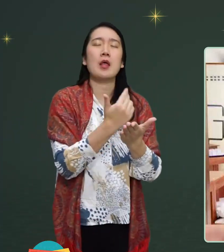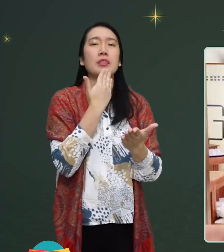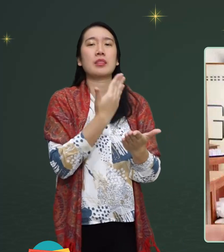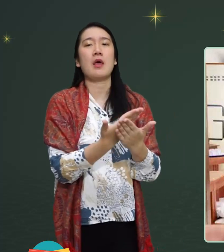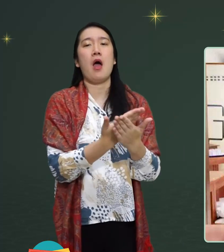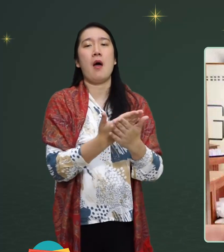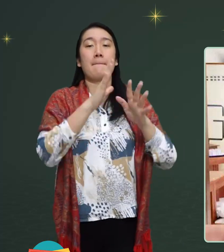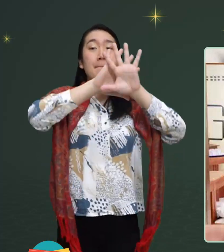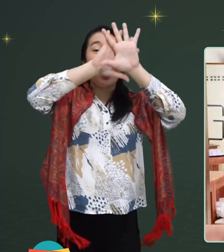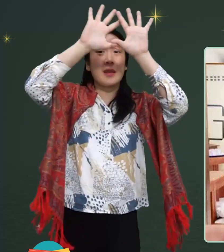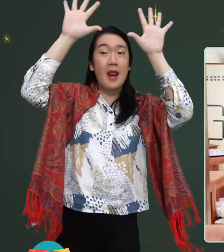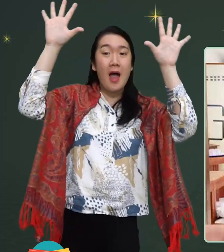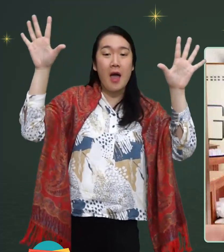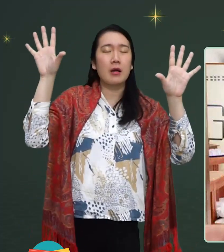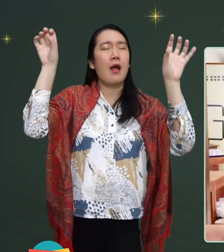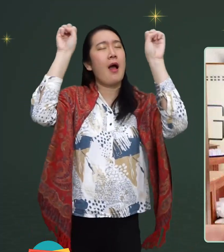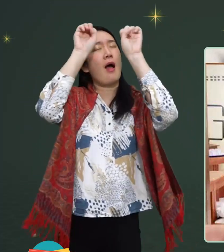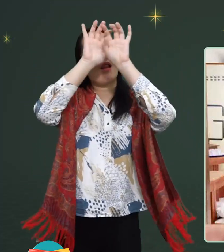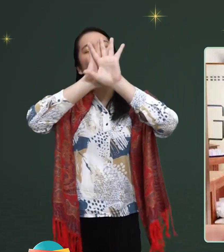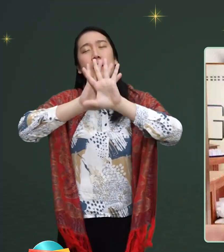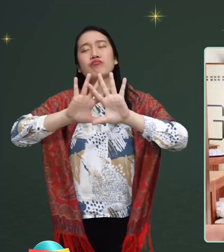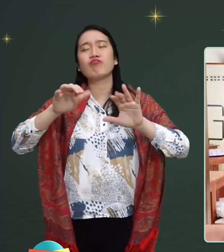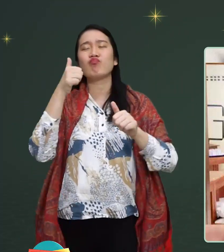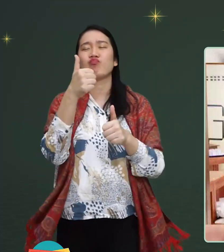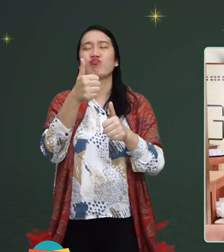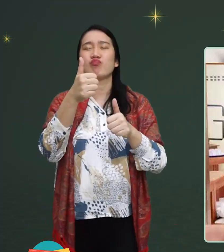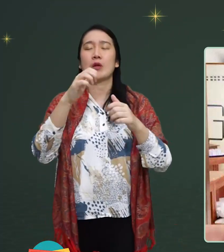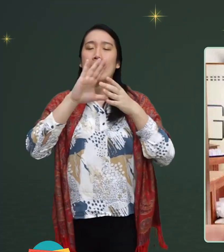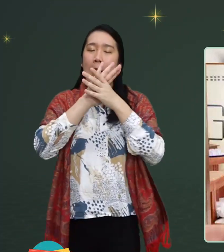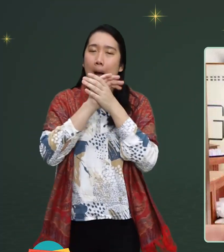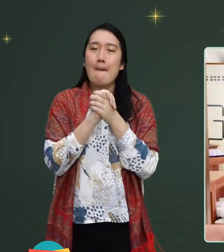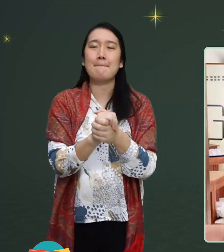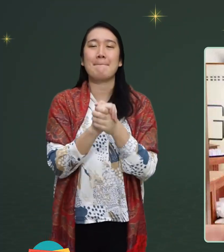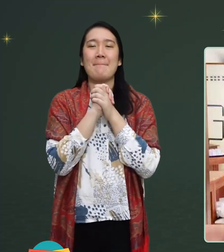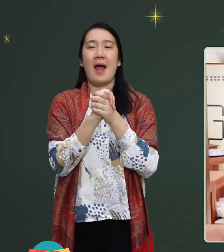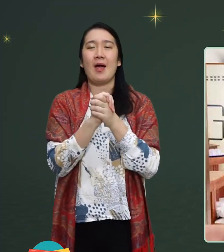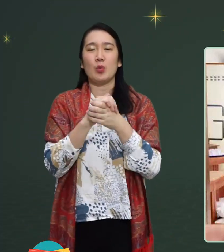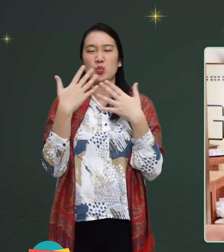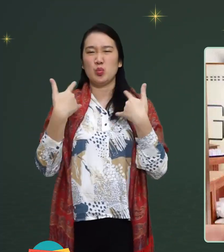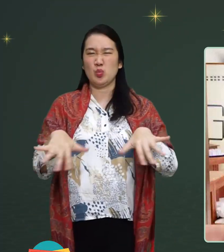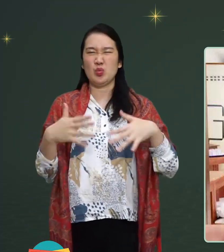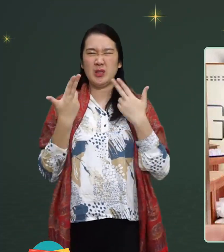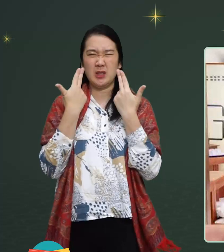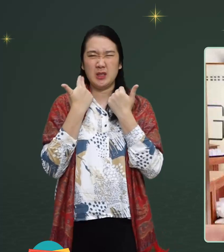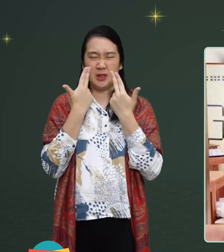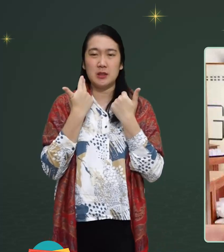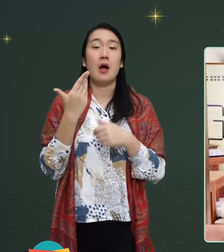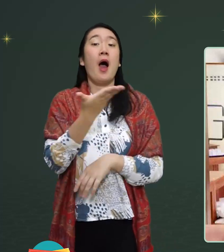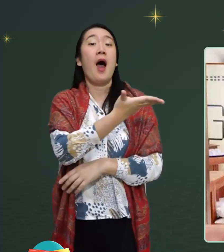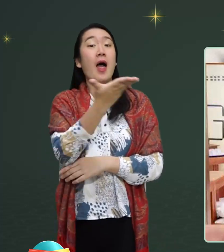through natural scenery that reconciles the heart, wow cool!